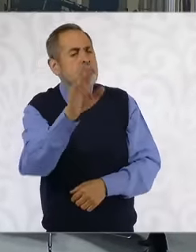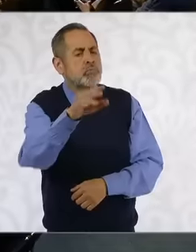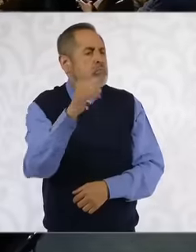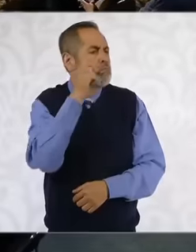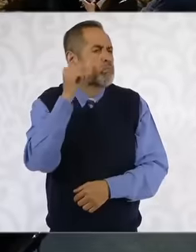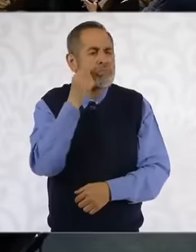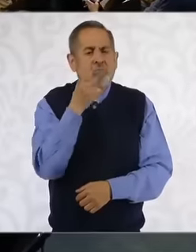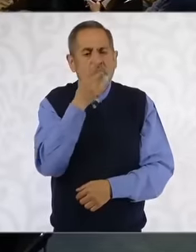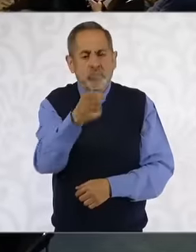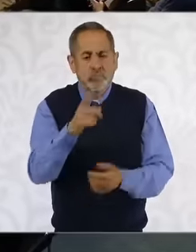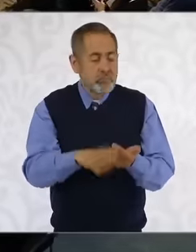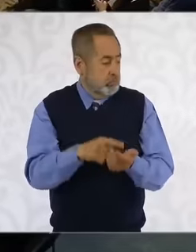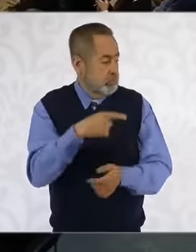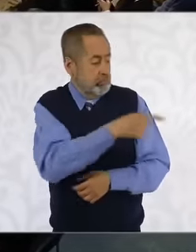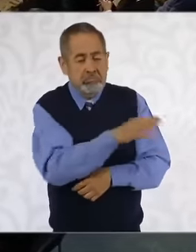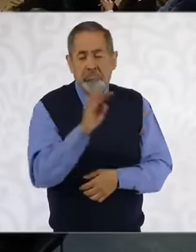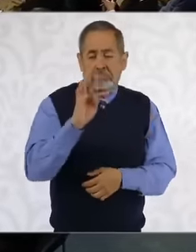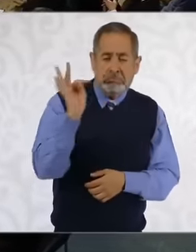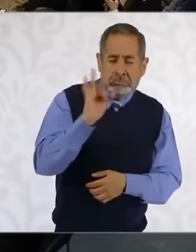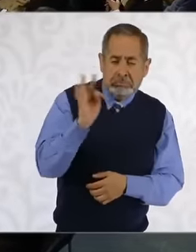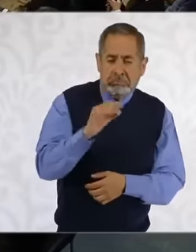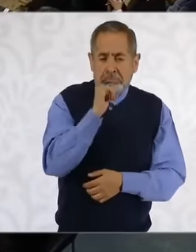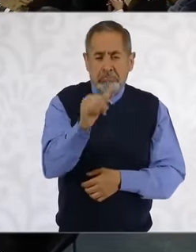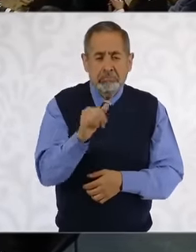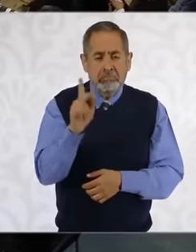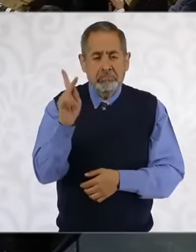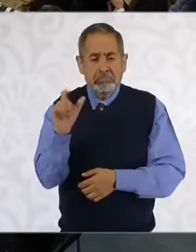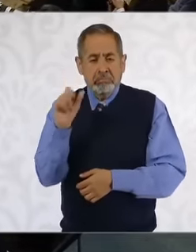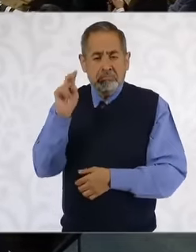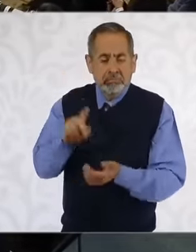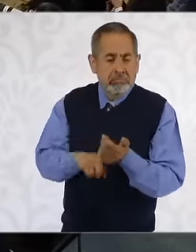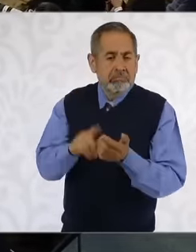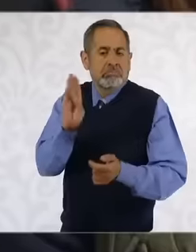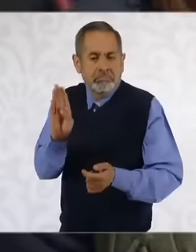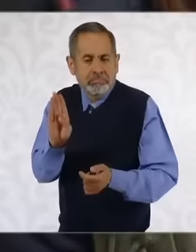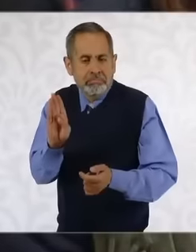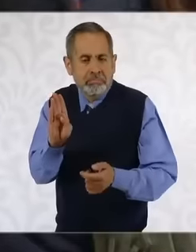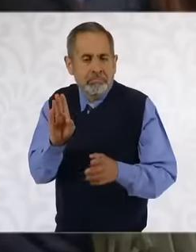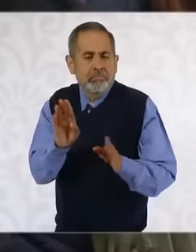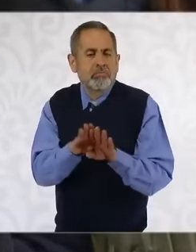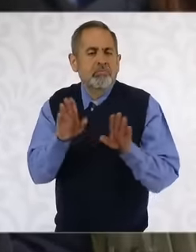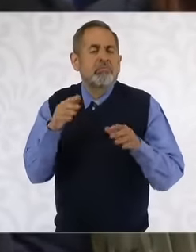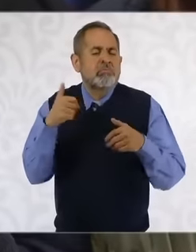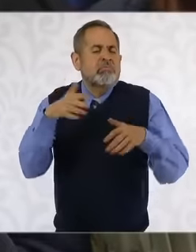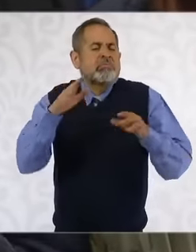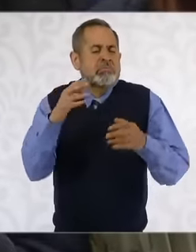reform of the judiciary would be carried out because it would have a plan b this one could tell us what it was yes I'm going to